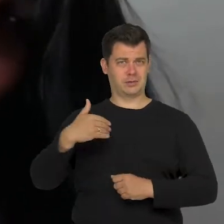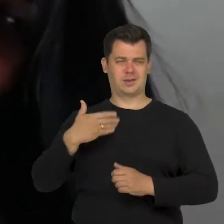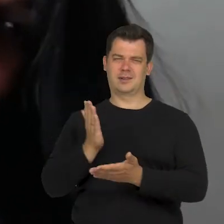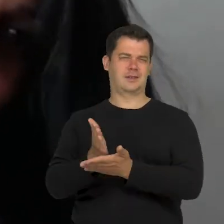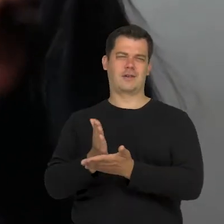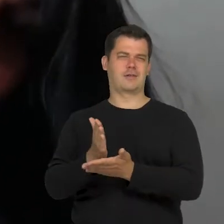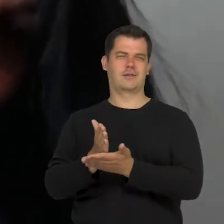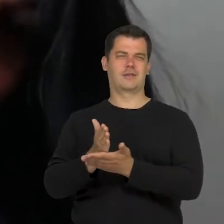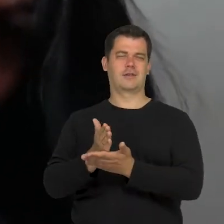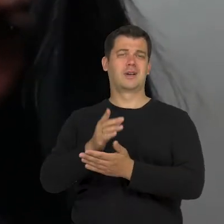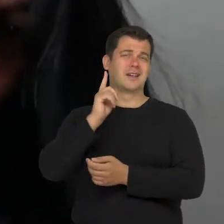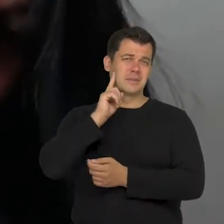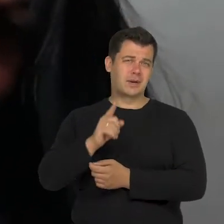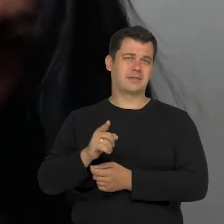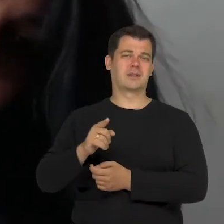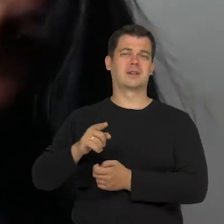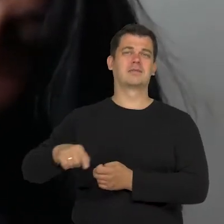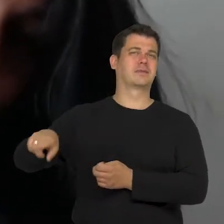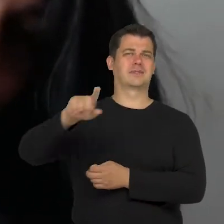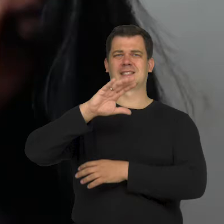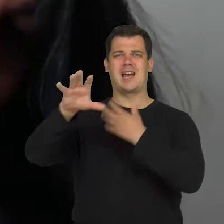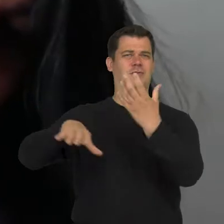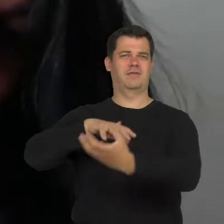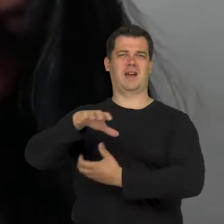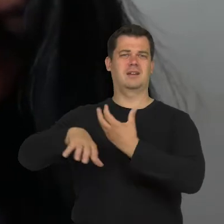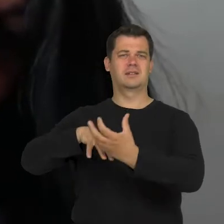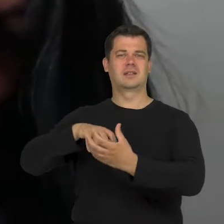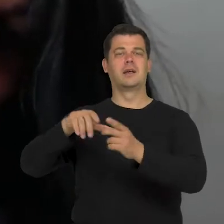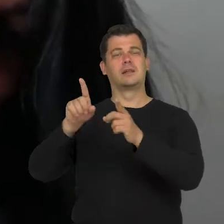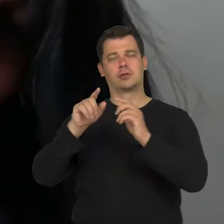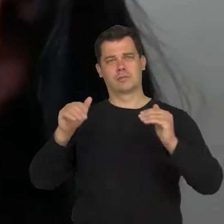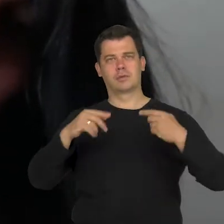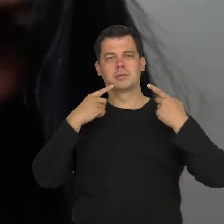but around the world and it must be said